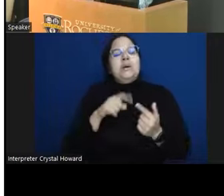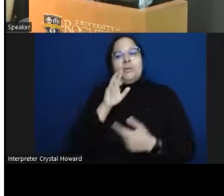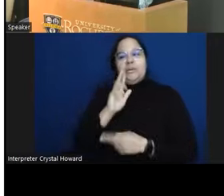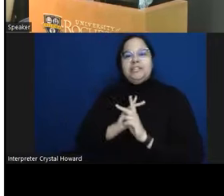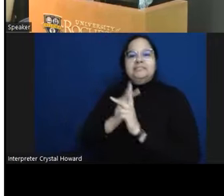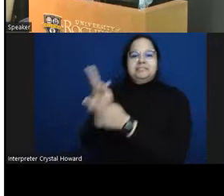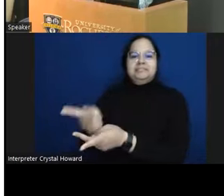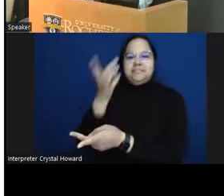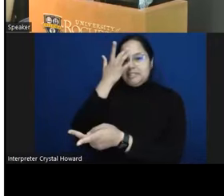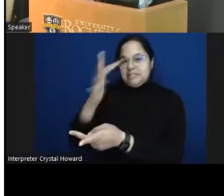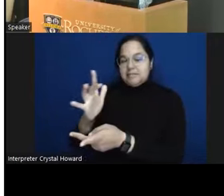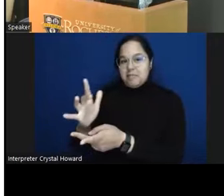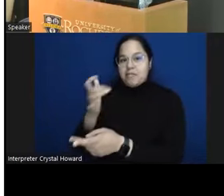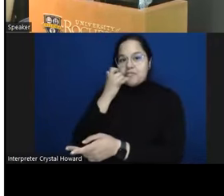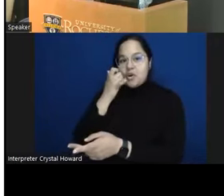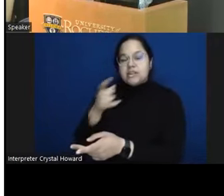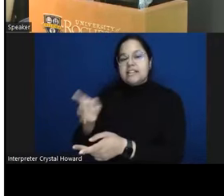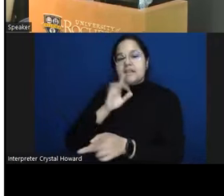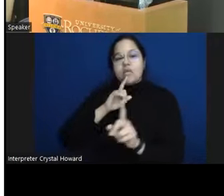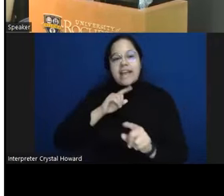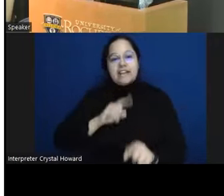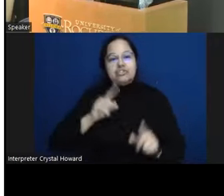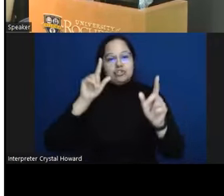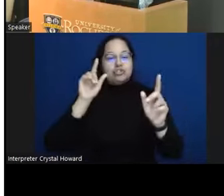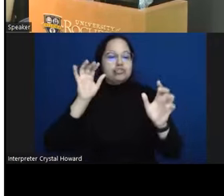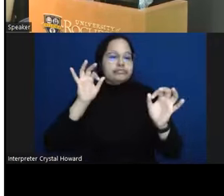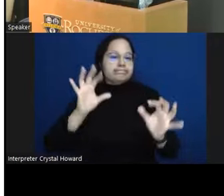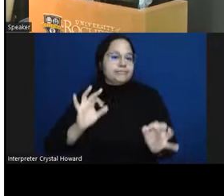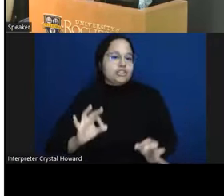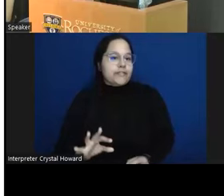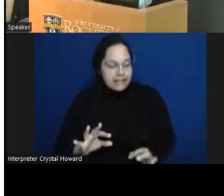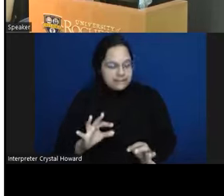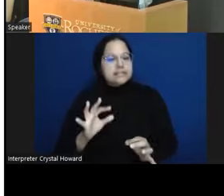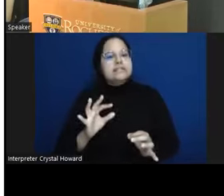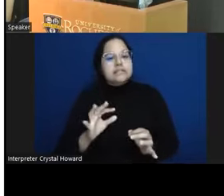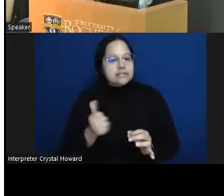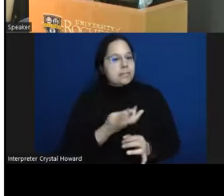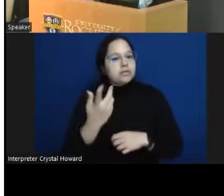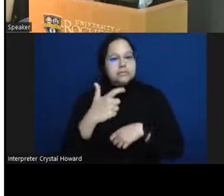surveys on it multiple times a day we also are tracking GPS location and we're also capturing